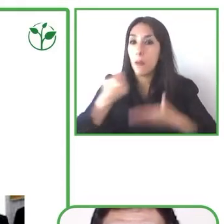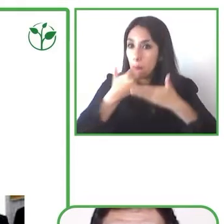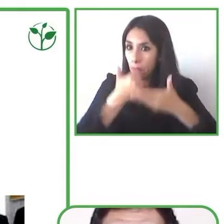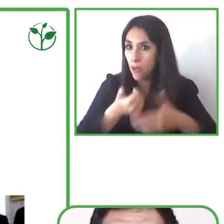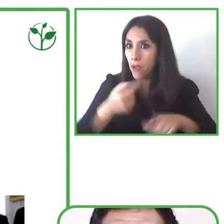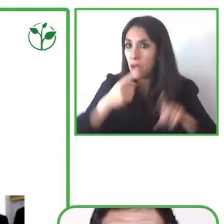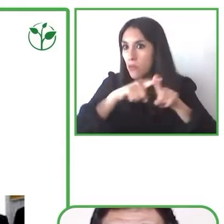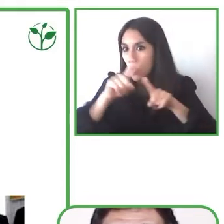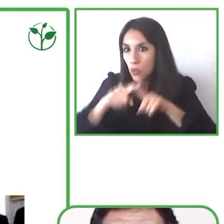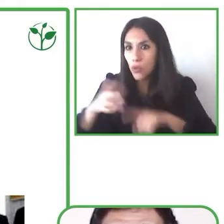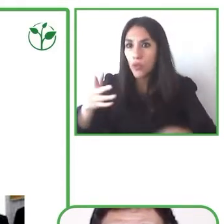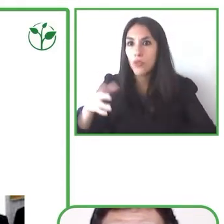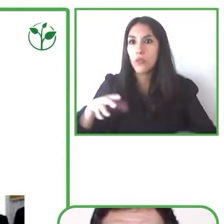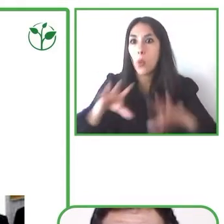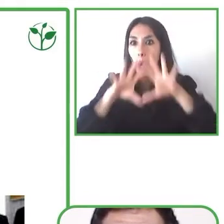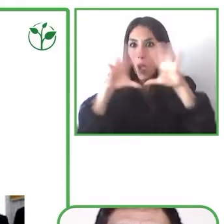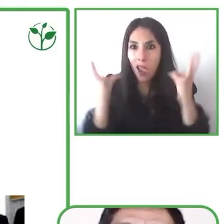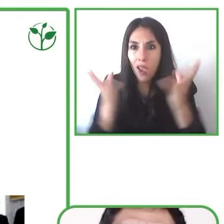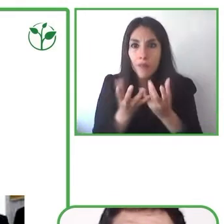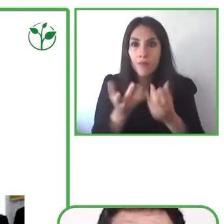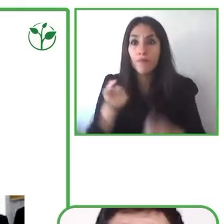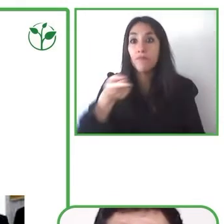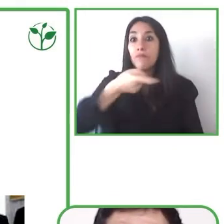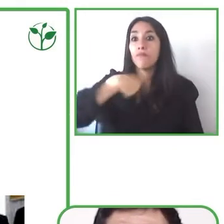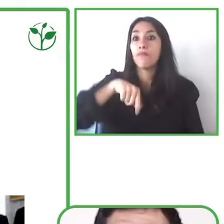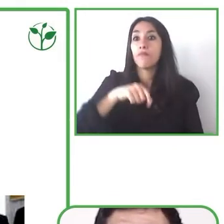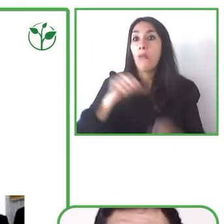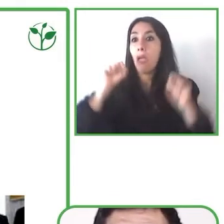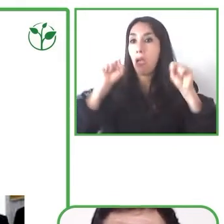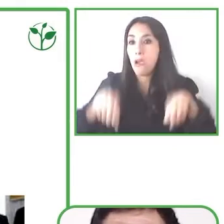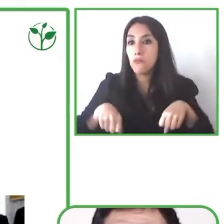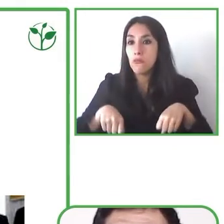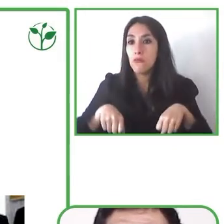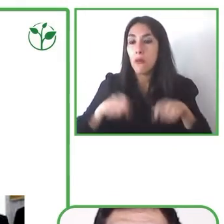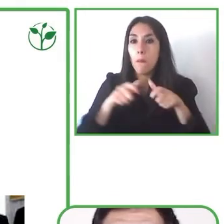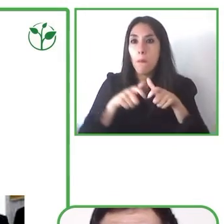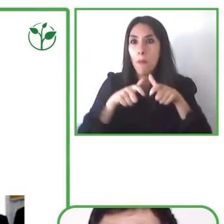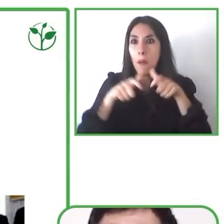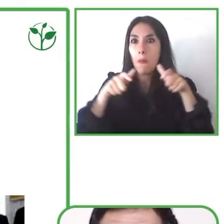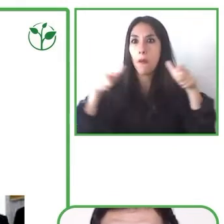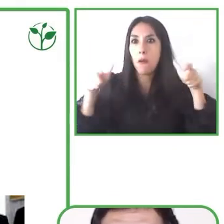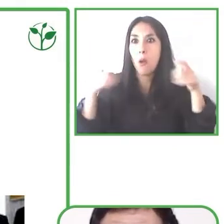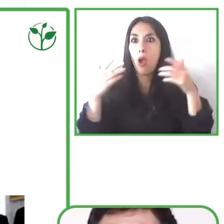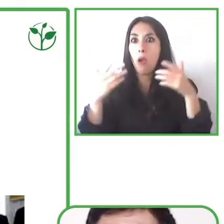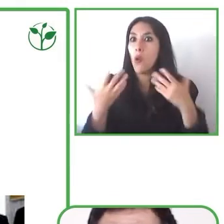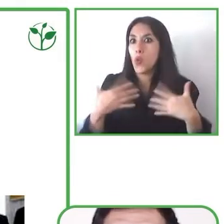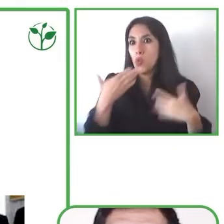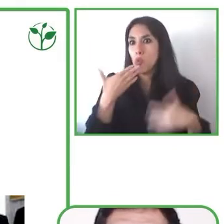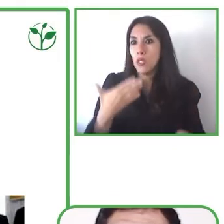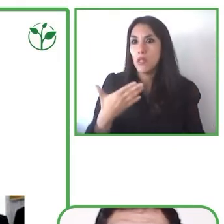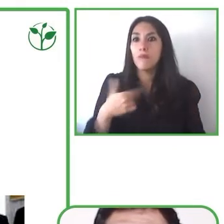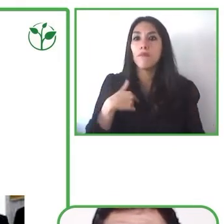we could open this use of this tool in the context of pandemic it was widely